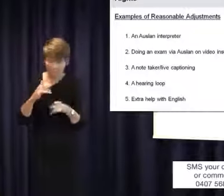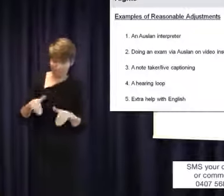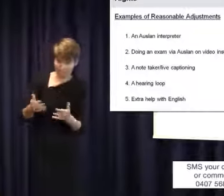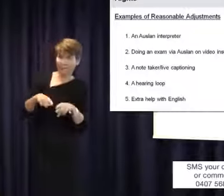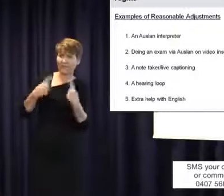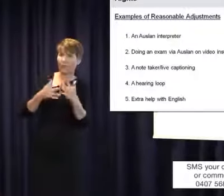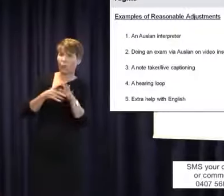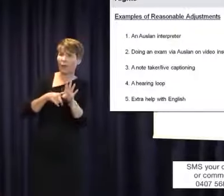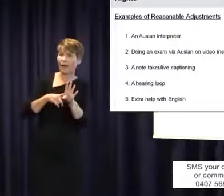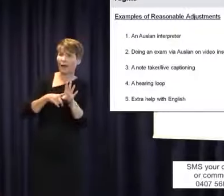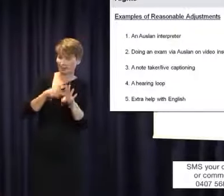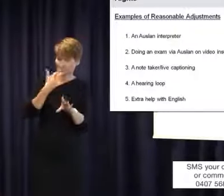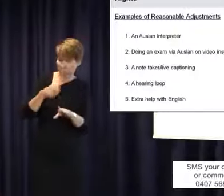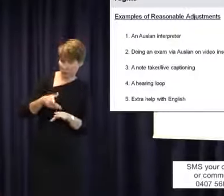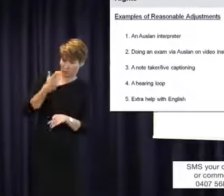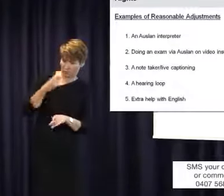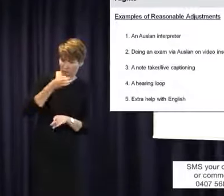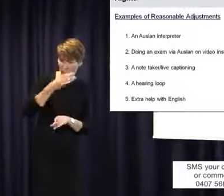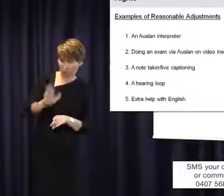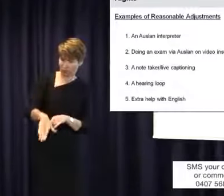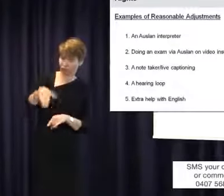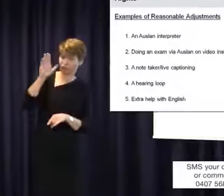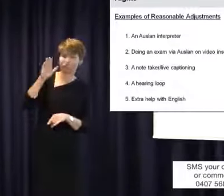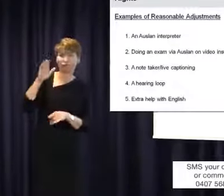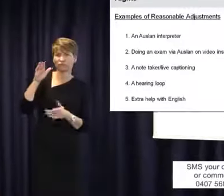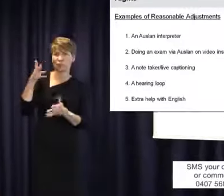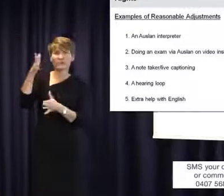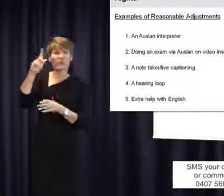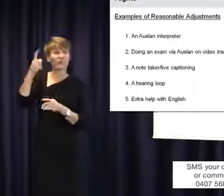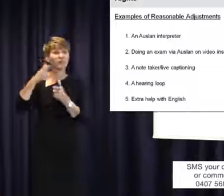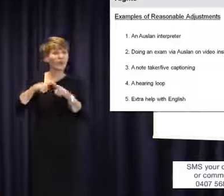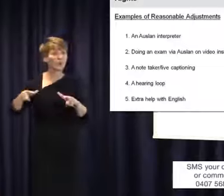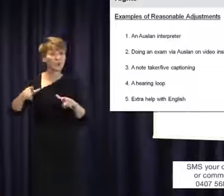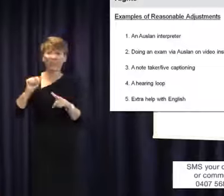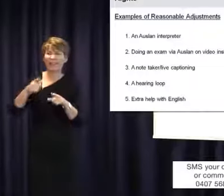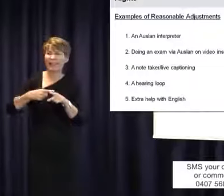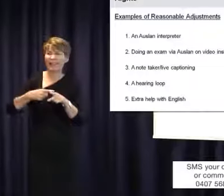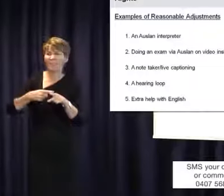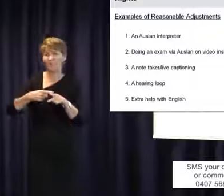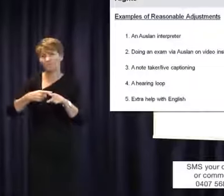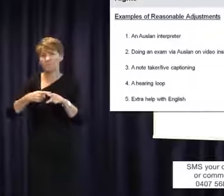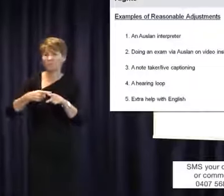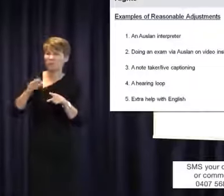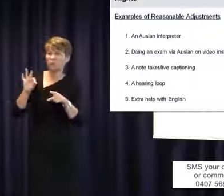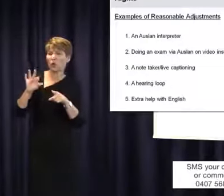brought up with Auslan as their first language, their English may not be as good as other